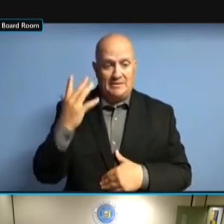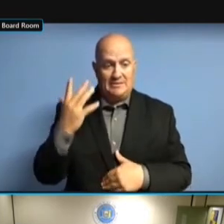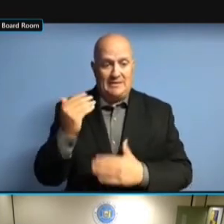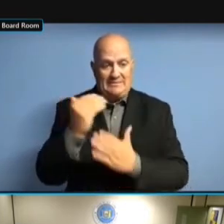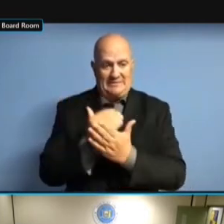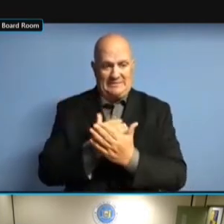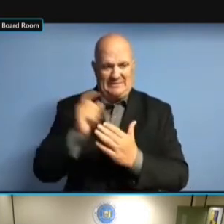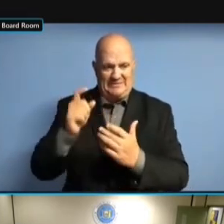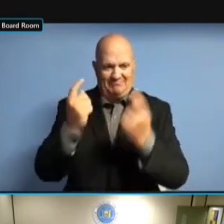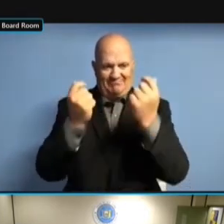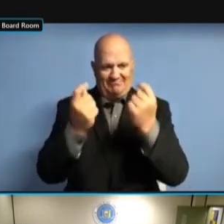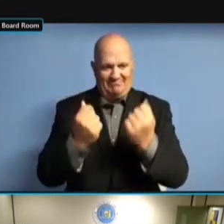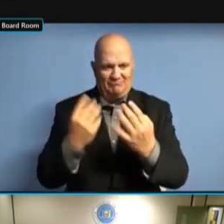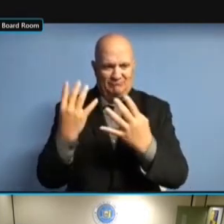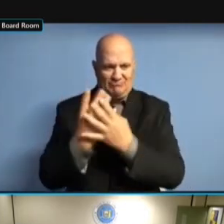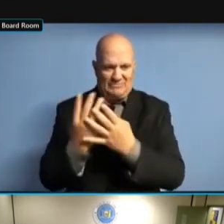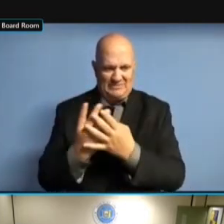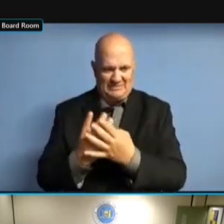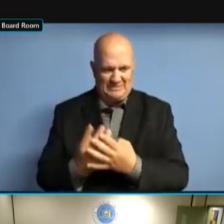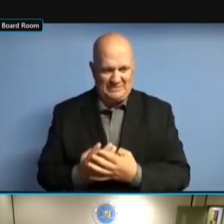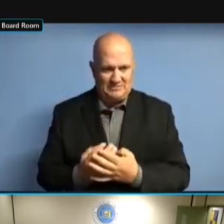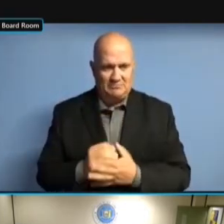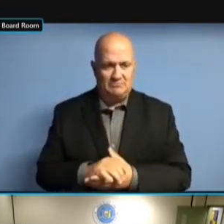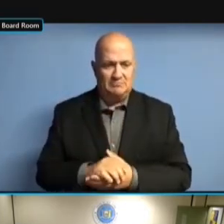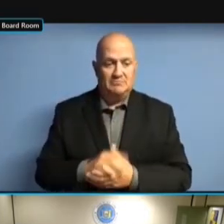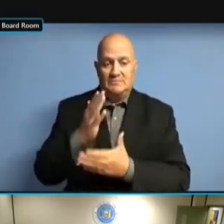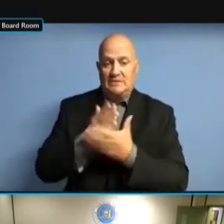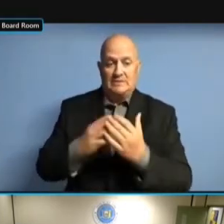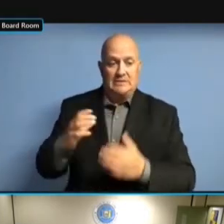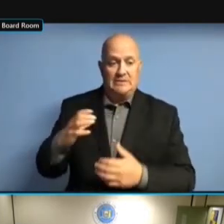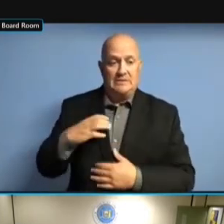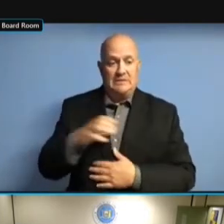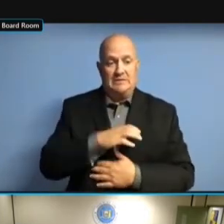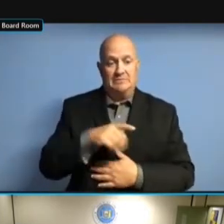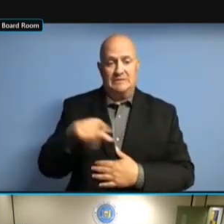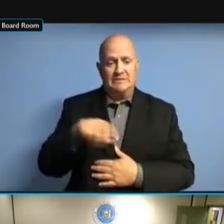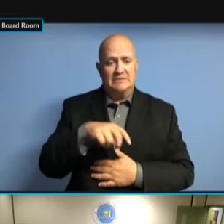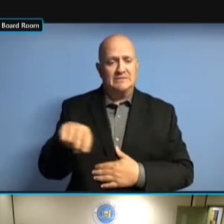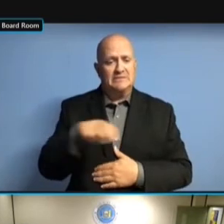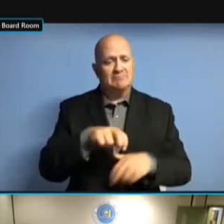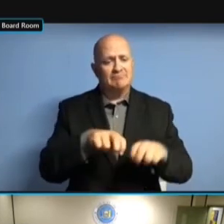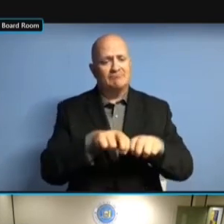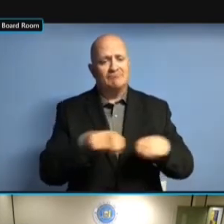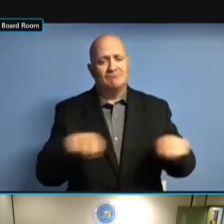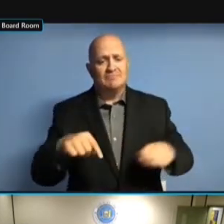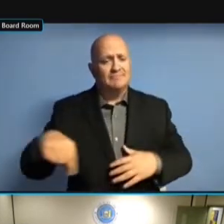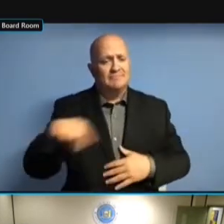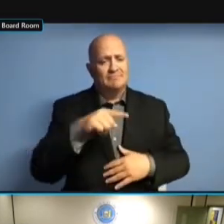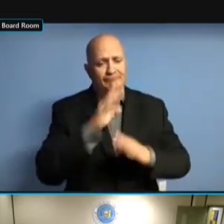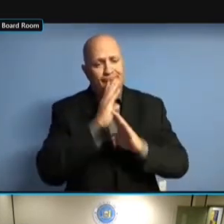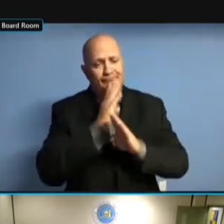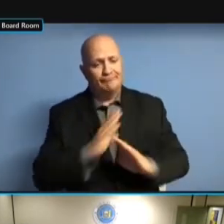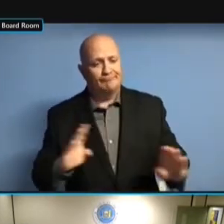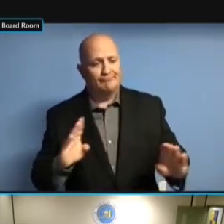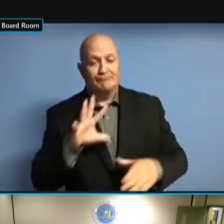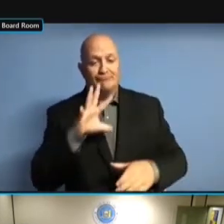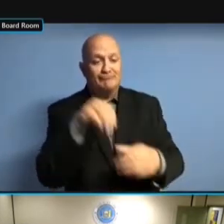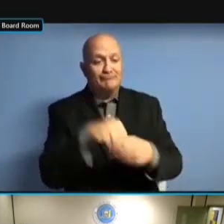I'M SURE HE'LL SPEAK TO THAT. WE'VE ATTENDED VARIOUS I'M SURE HE'LL SPEAK TO THAT. WE'VE ATTENDED VARIOUS OTHER WE'VE ATTENDED VARIOUS OTHER WE'VE ATTENDED VARIOUS OTHER MEETINGS WE'VE ATTENDED VARIOUS OTHER MEETINGS WITH WE'VE ATTENDED VARIOUS OTHER MEETINGS WITH UNITS WE'VE ATTENDED VARIOUS OTHER MEETINGS WITH UNITS WHEN MEETINGS WITH UNITS WHEN MEETINGS WITH UNITS WHEN REQUESTED MEETINGS WITH UNITS WHEN REQUESTED TO MEETINGS WITH UNITS WHEN REQUESTED TO DO MEETINGS WITH UNITS WHEN REQUESTED TO DO SO. REQUESTED TO DO SO. REQUESTED TO DO SO. COMPLIANCE REQUESTED TO DO SO. COMPLIANCE IS REQUESTED TO DO SO. COMPLIANCE IS A REQUESTED TO DO SO. COMPLIANCE IS A LITTLE